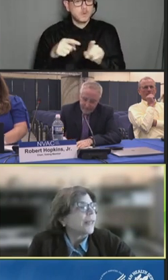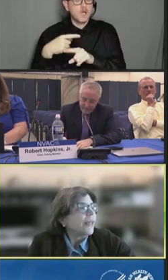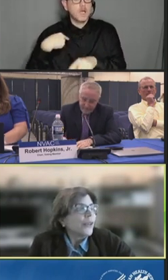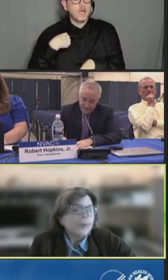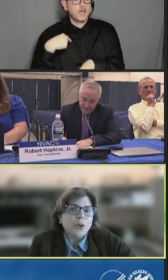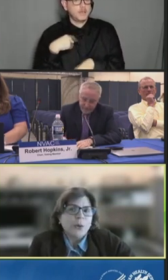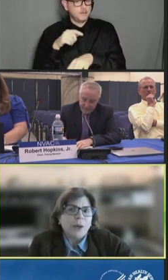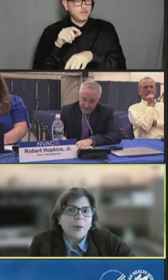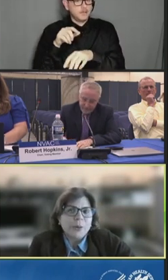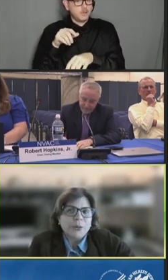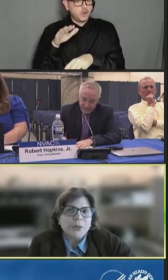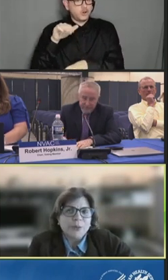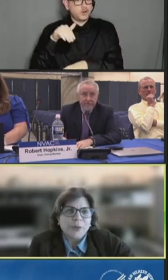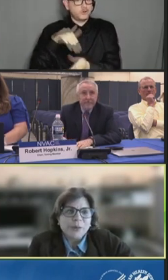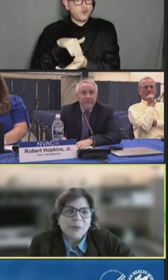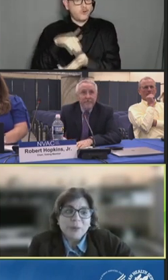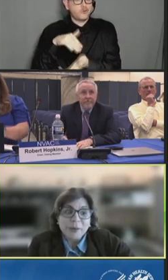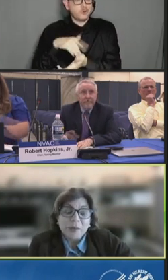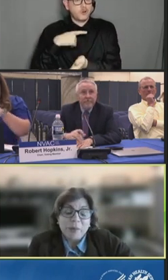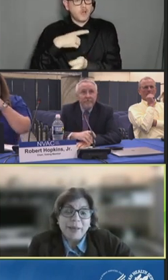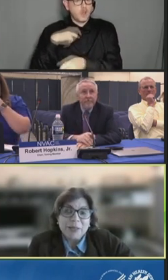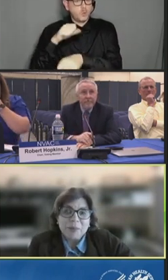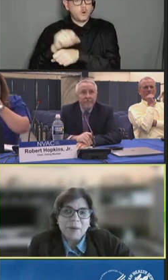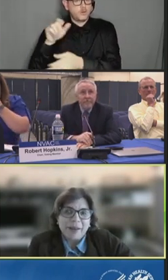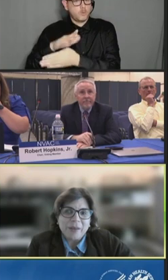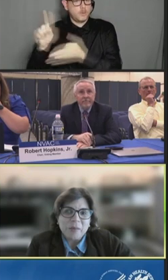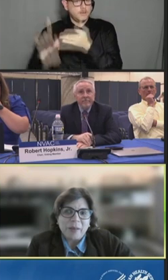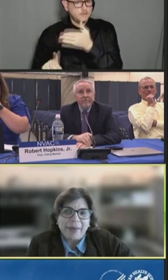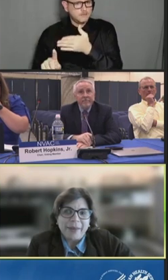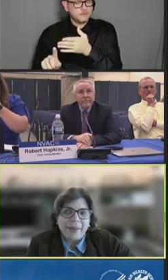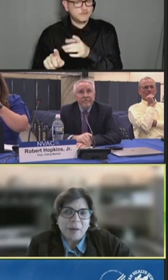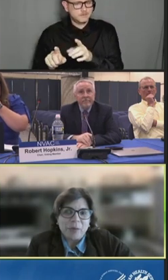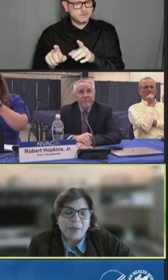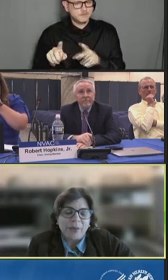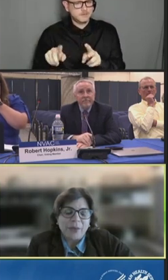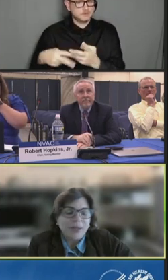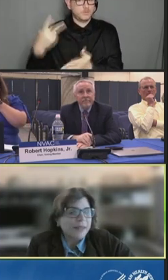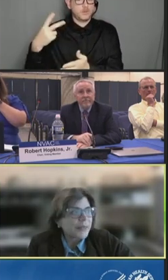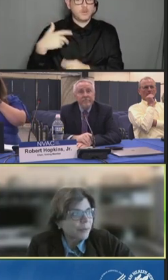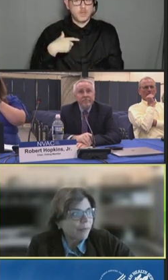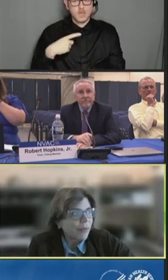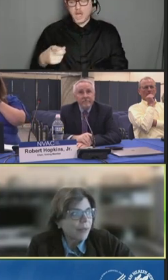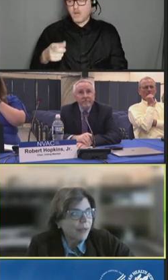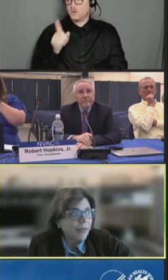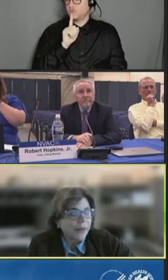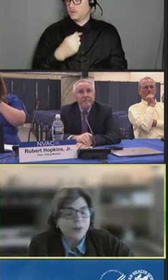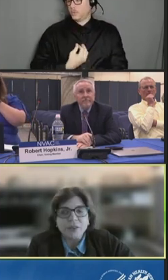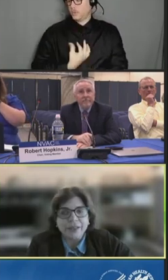So, I was really amazed by the breadth of the talks that I heard today.